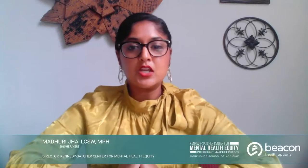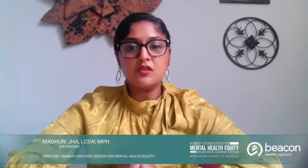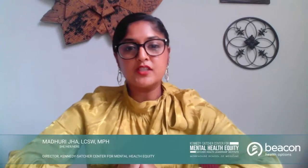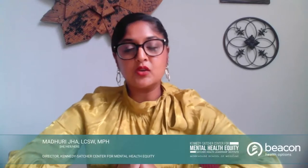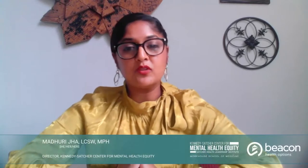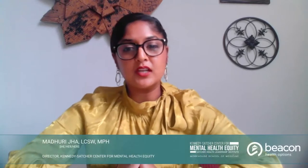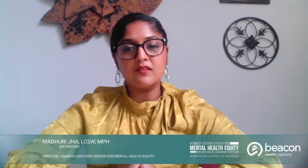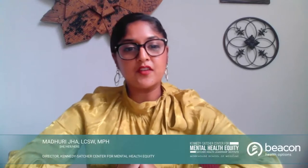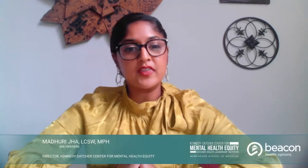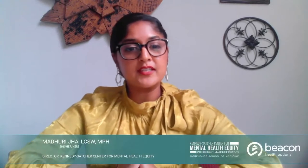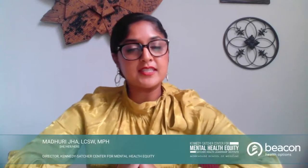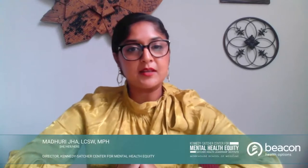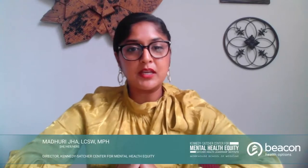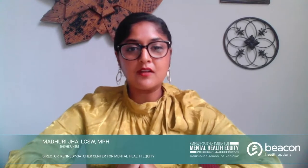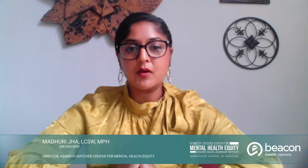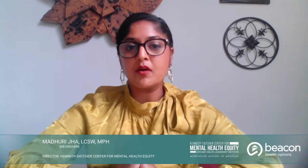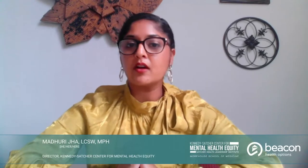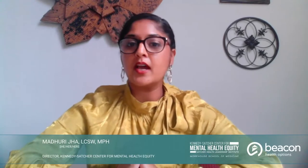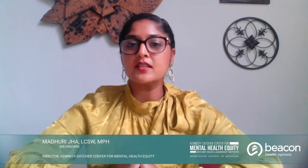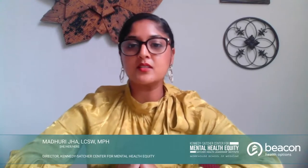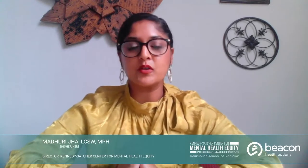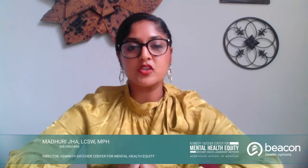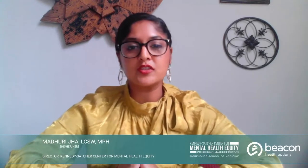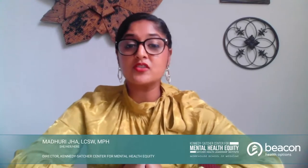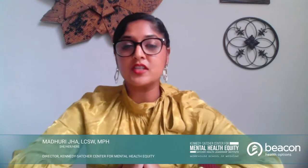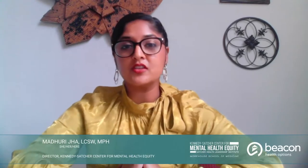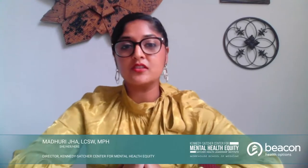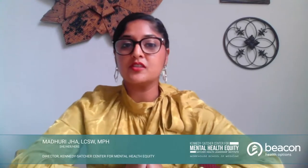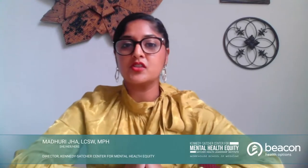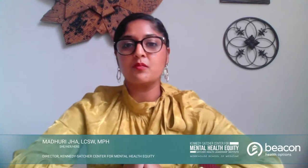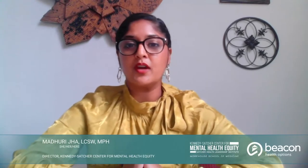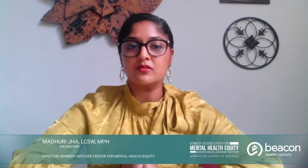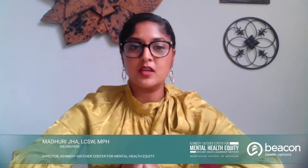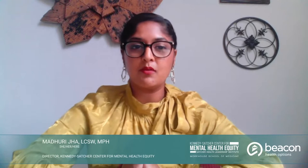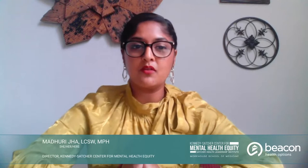You've tuned in for this segment of our broadcast, which is our Senior Leadership Roundtable,